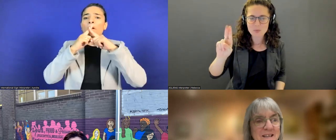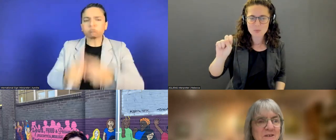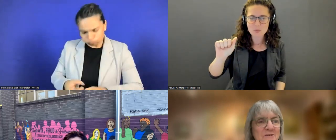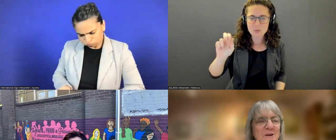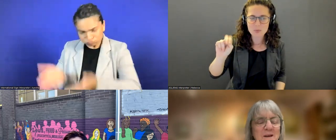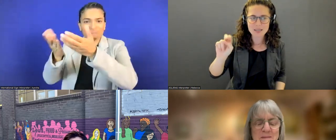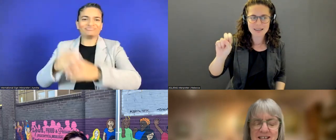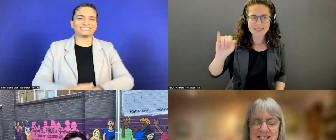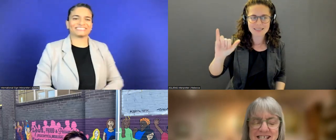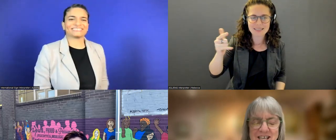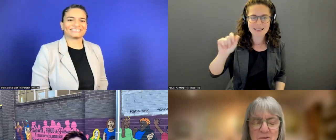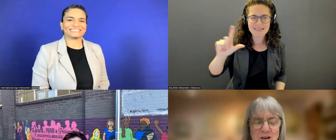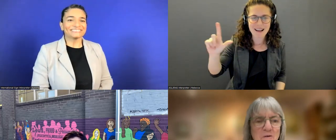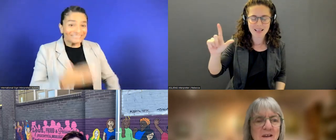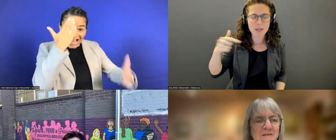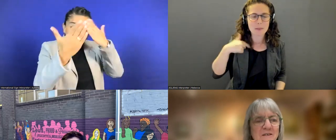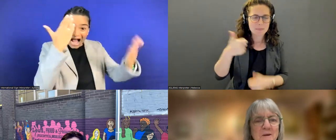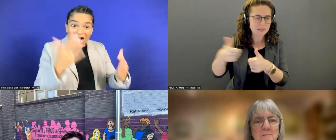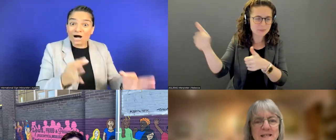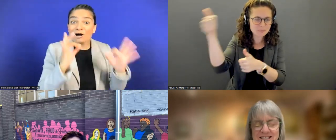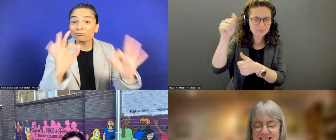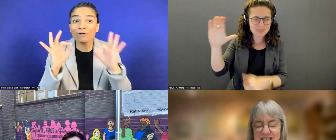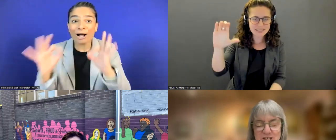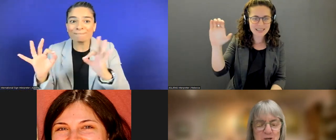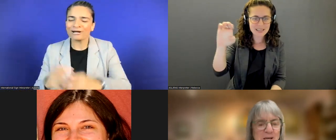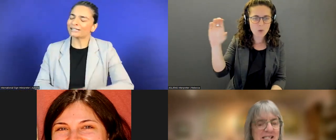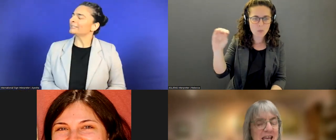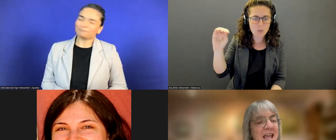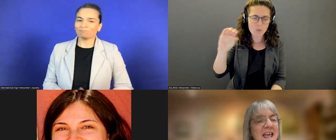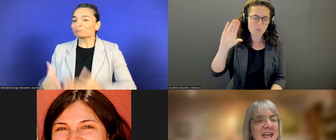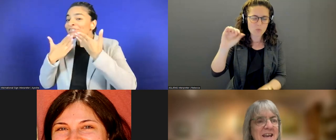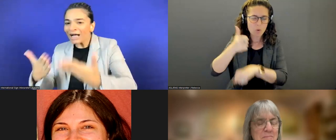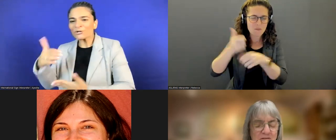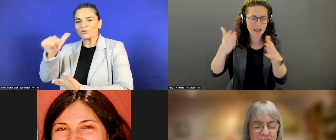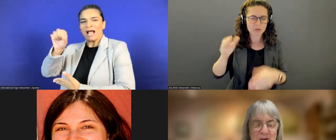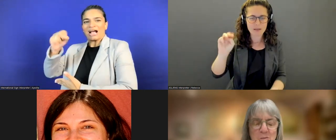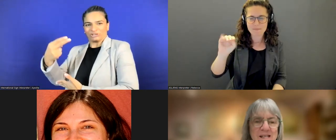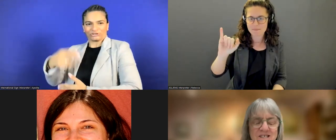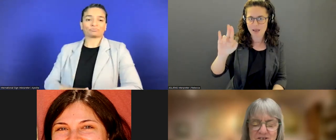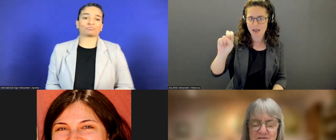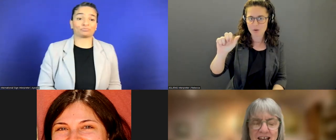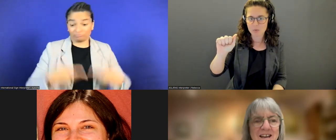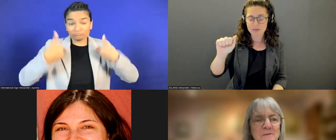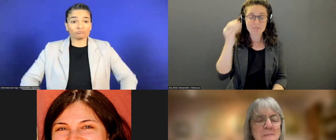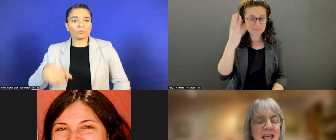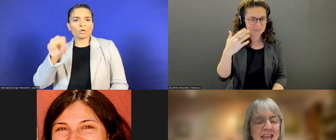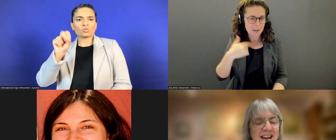CEO and cofounder of MIUSA.